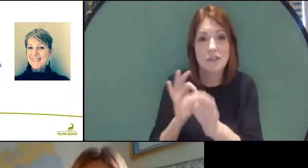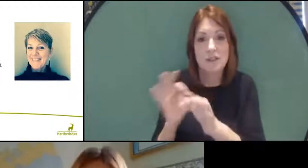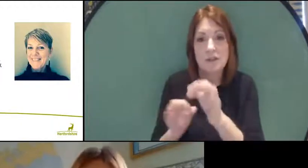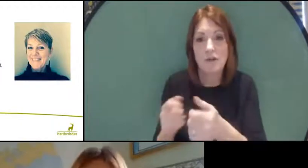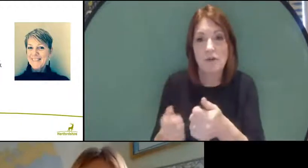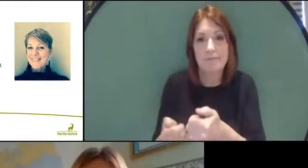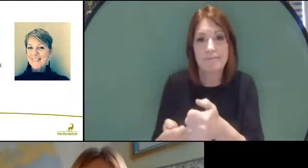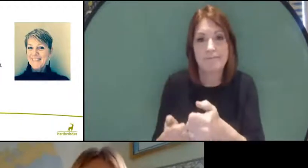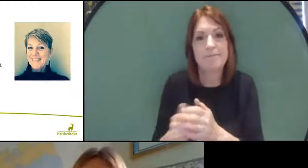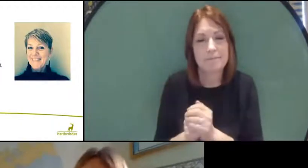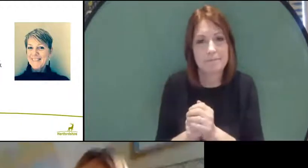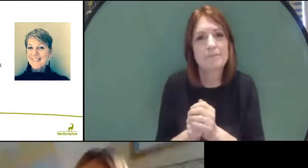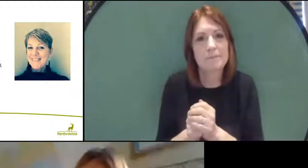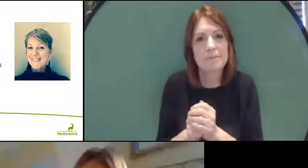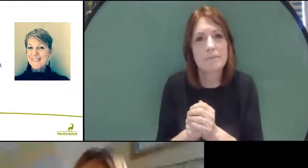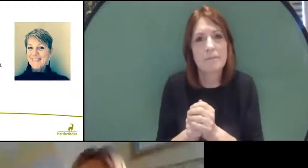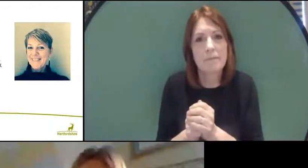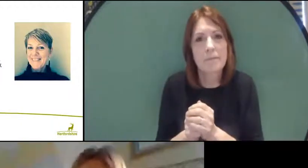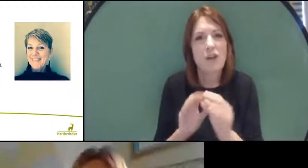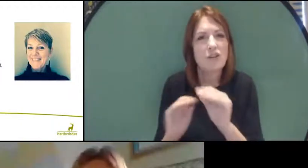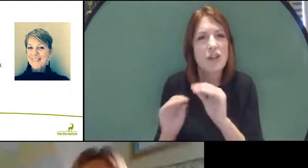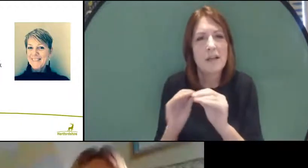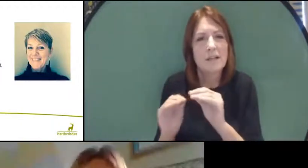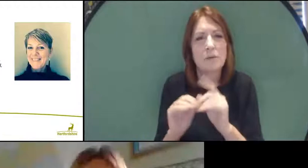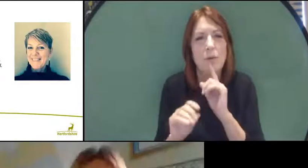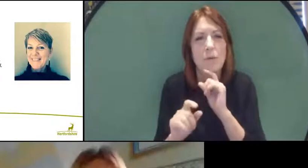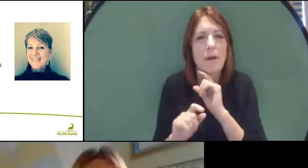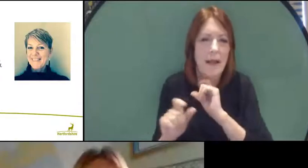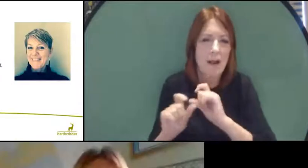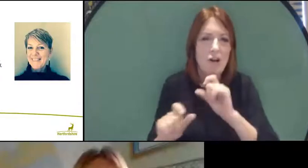and through the chat, so we'll aim to continue to answer that then.